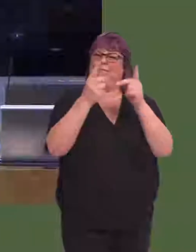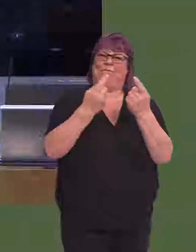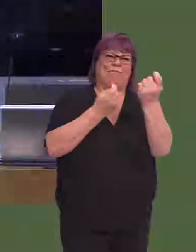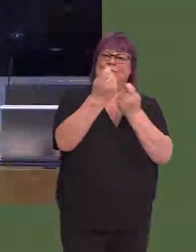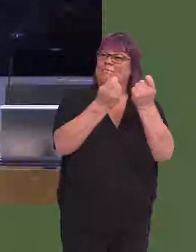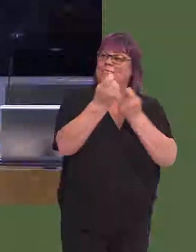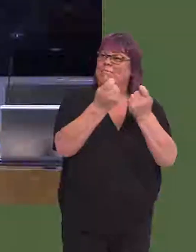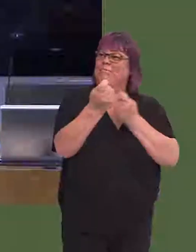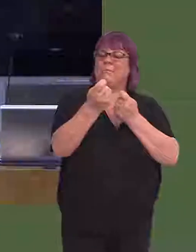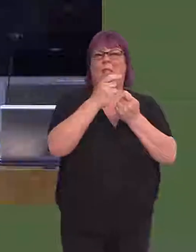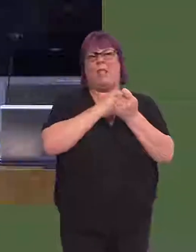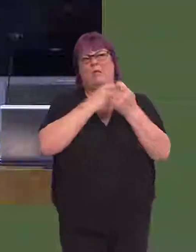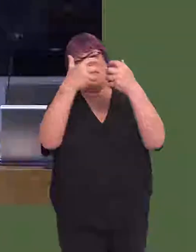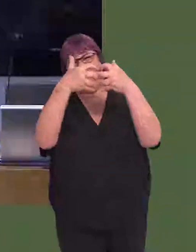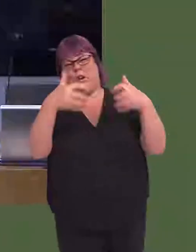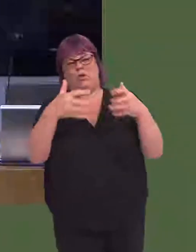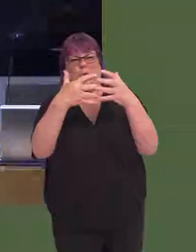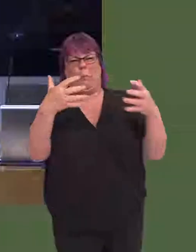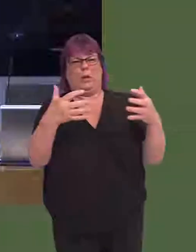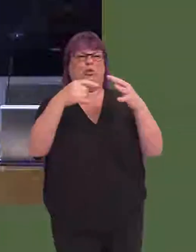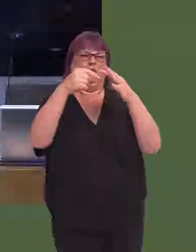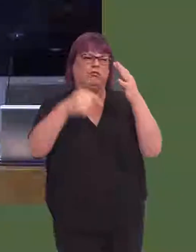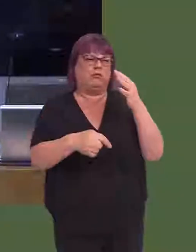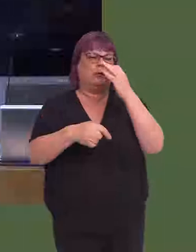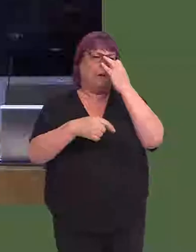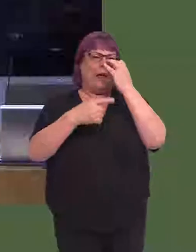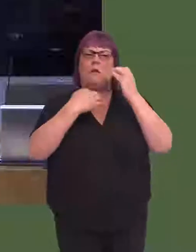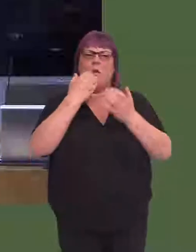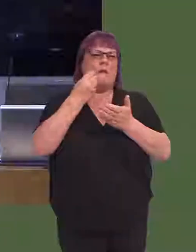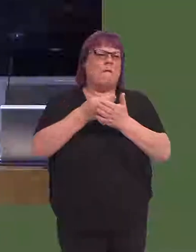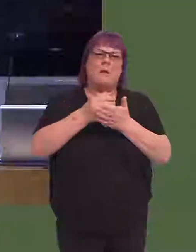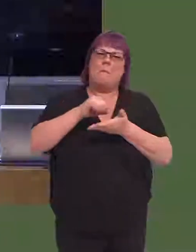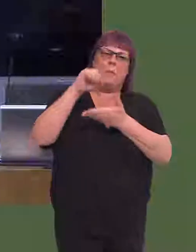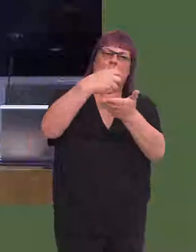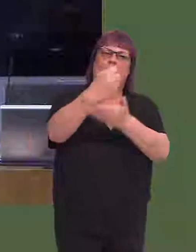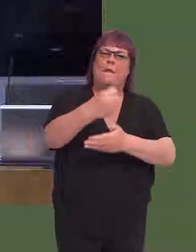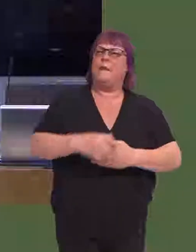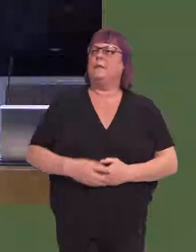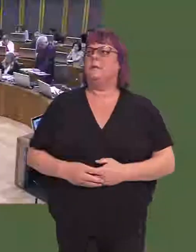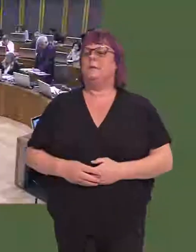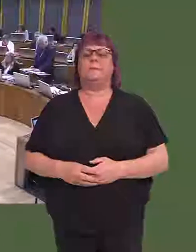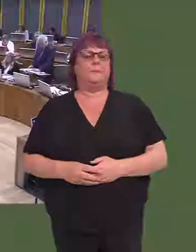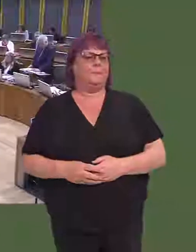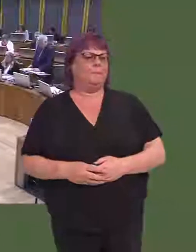within the limitations of the administrative structure of Betsi Cadwaladr and the budget that they have available to them? Carwyn Jones AM: No.